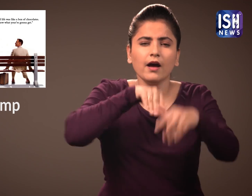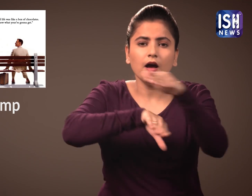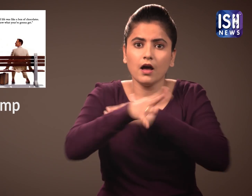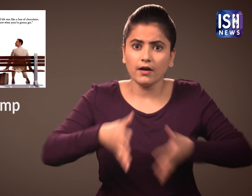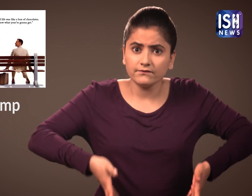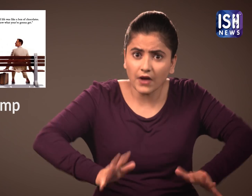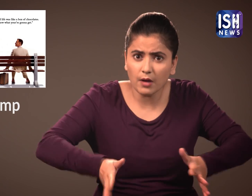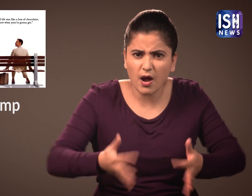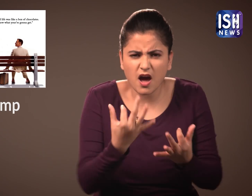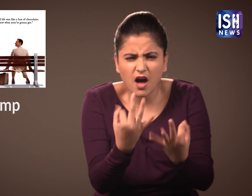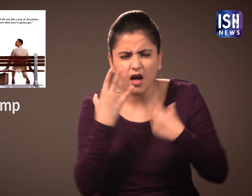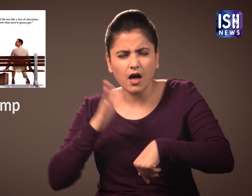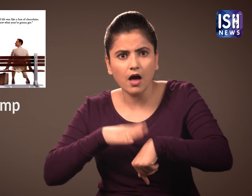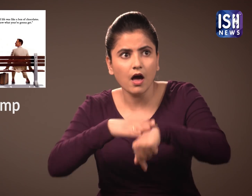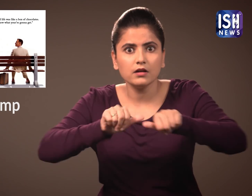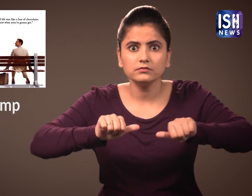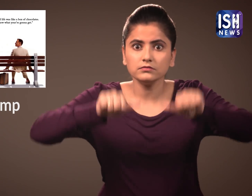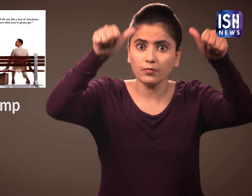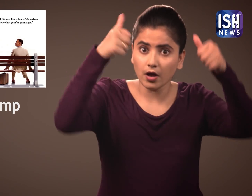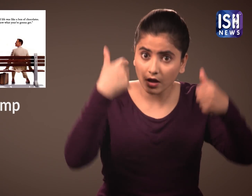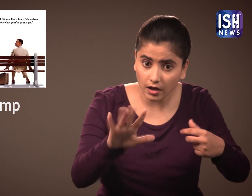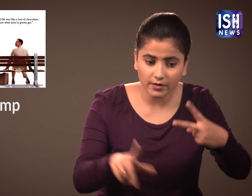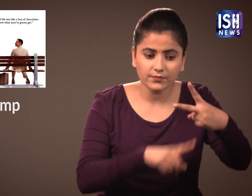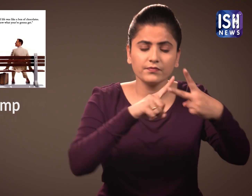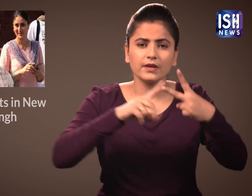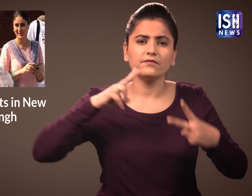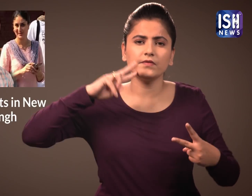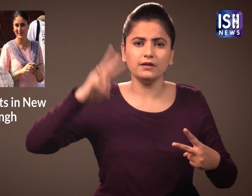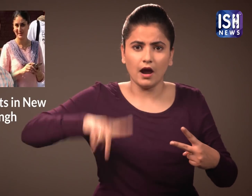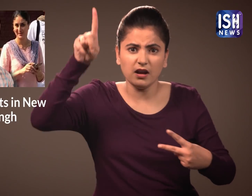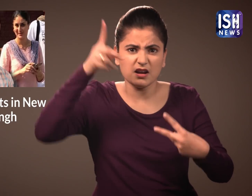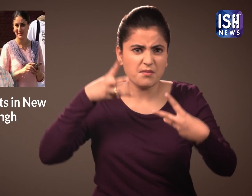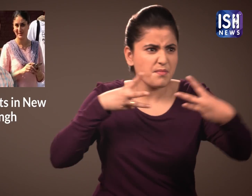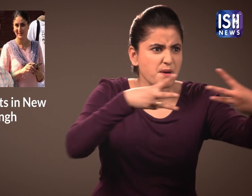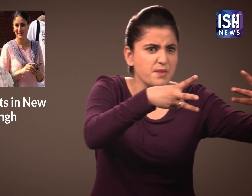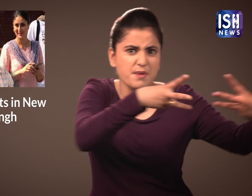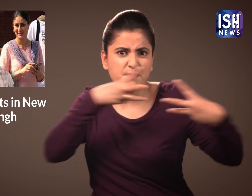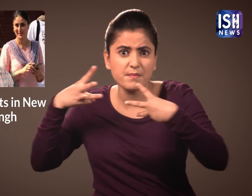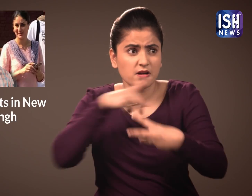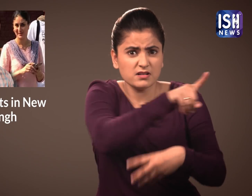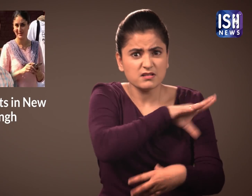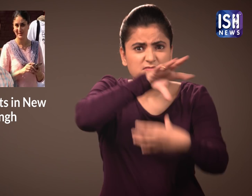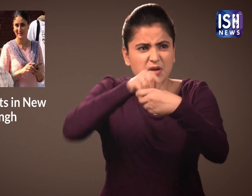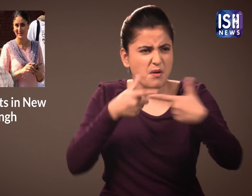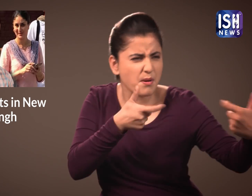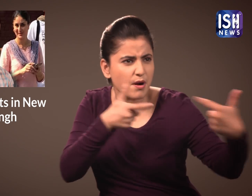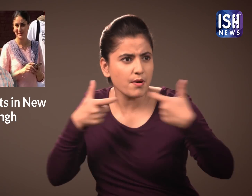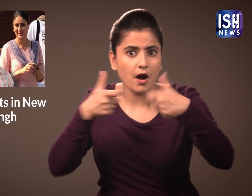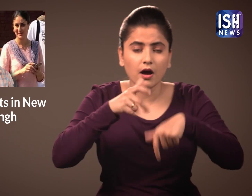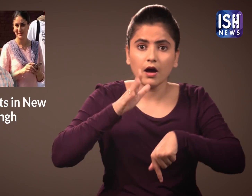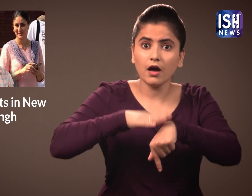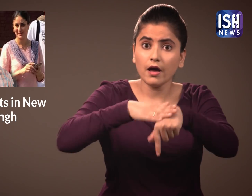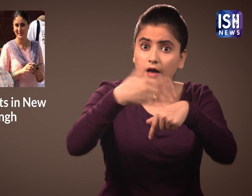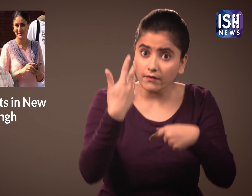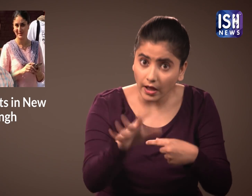He becomes a college football star, serves in the Vietnam war,